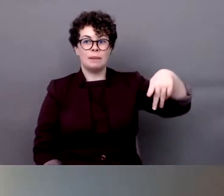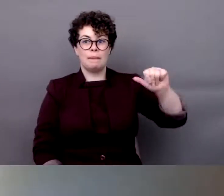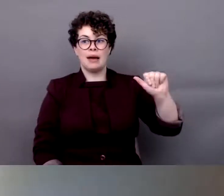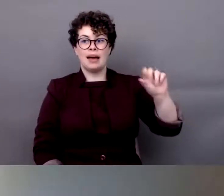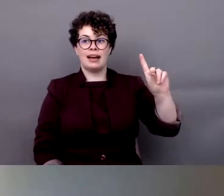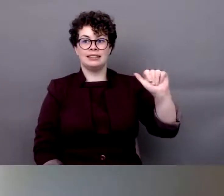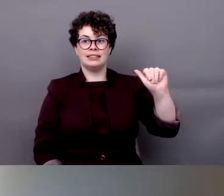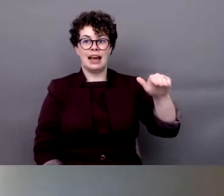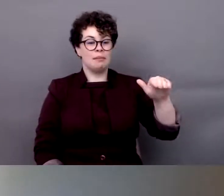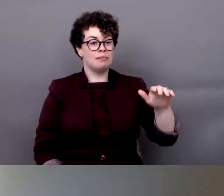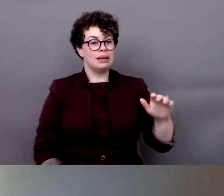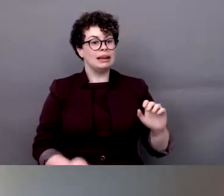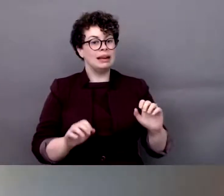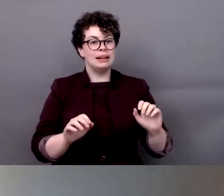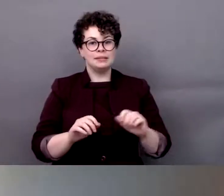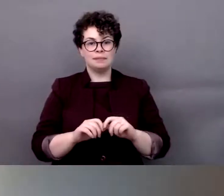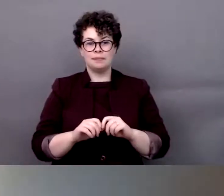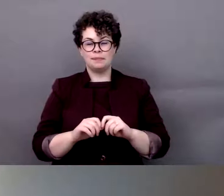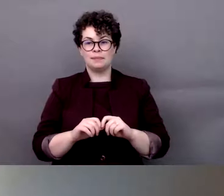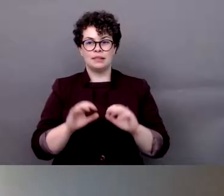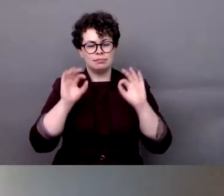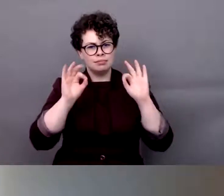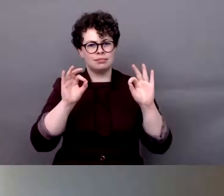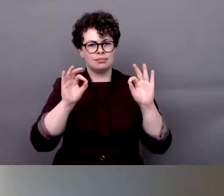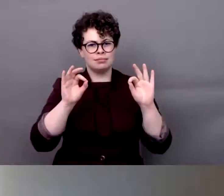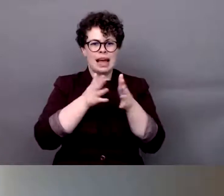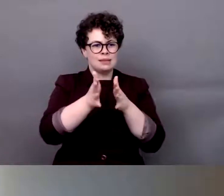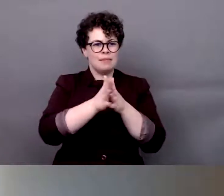Padam, who gave